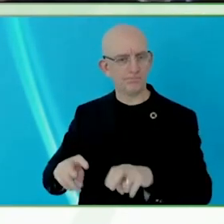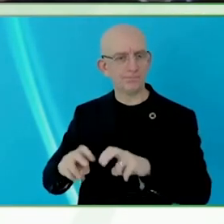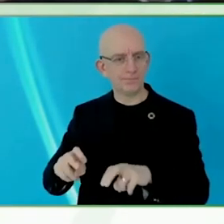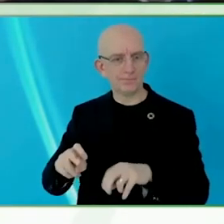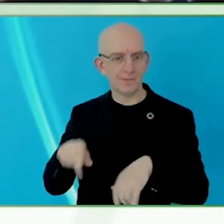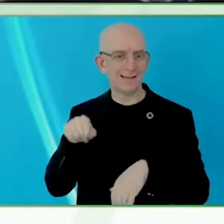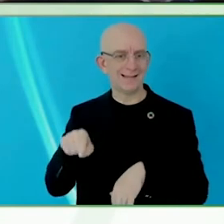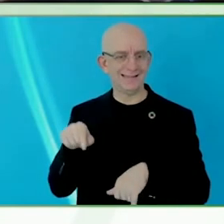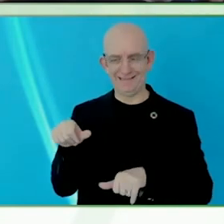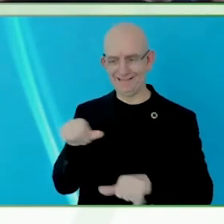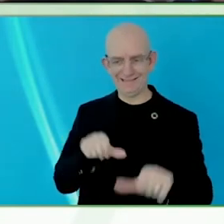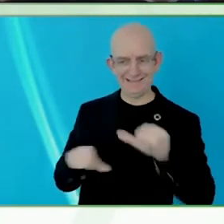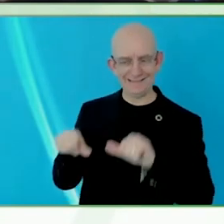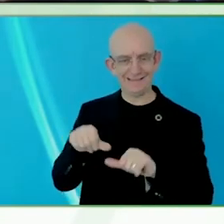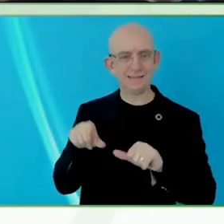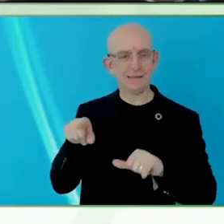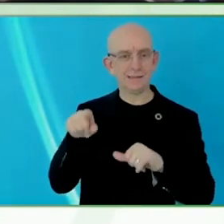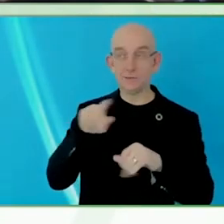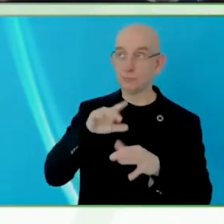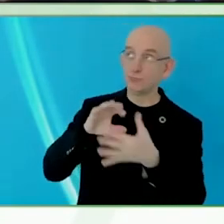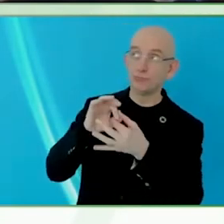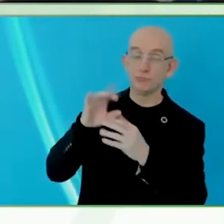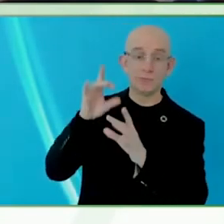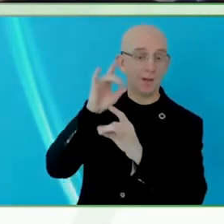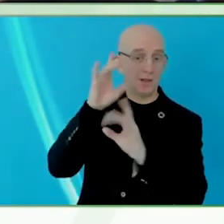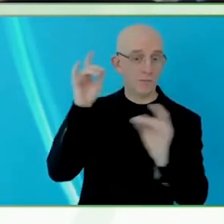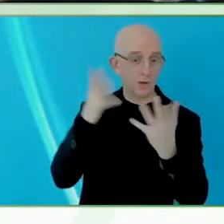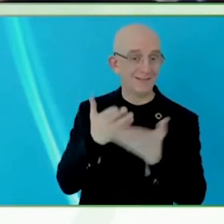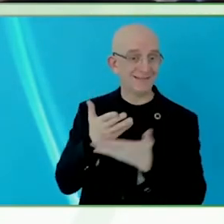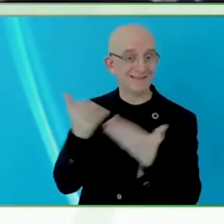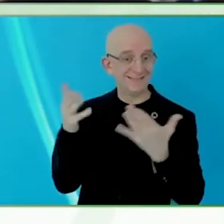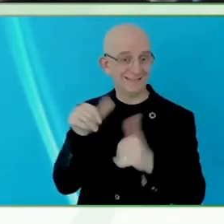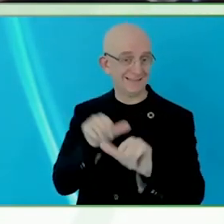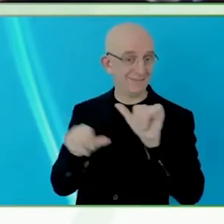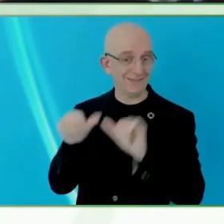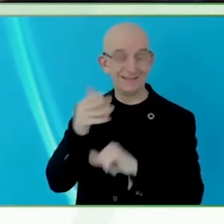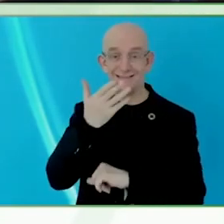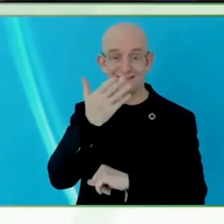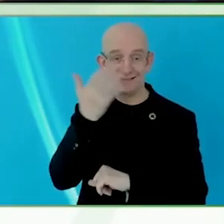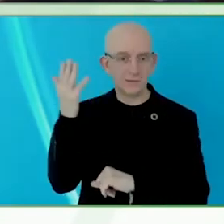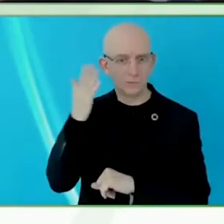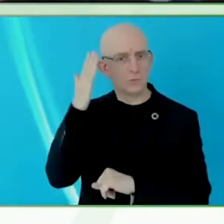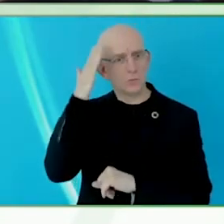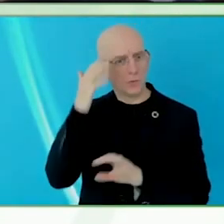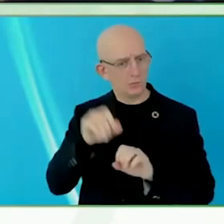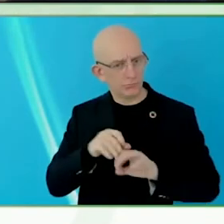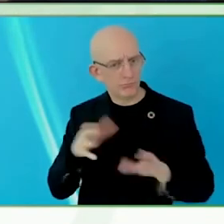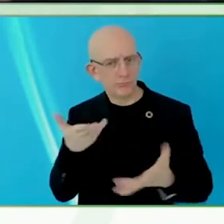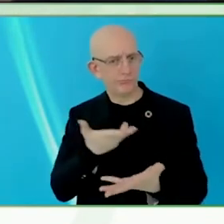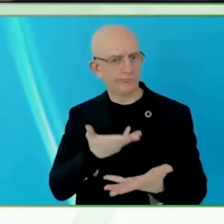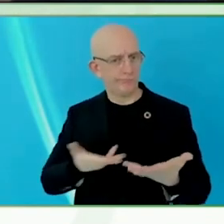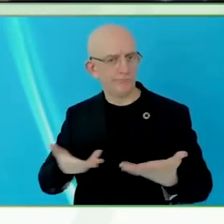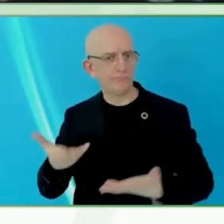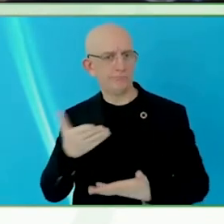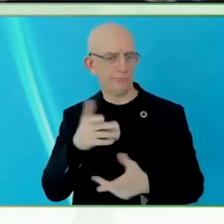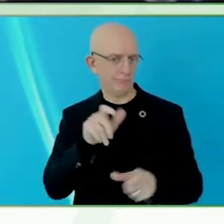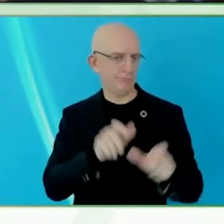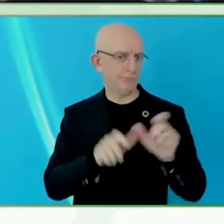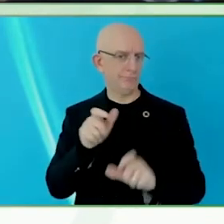much discoveries, without the use of modalities for exploration.